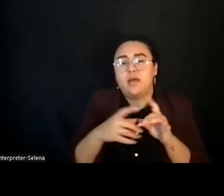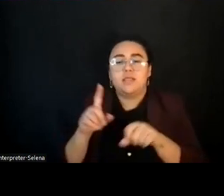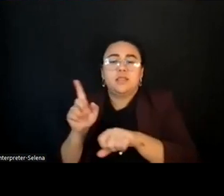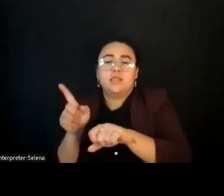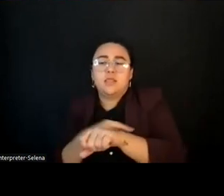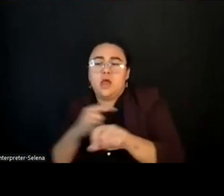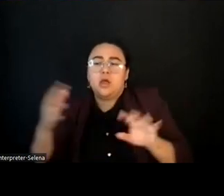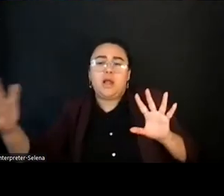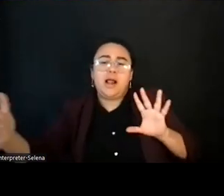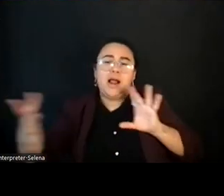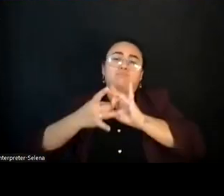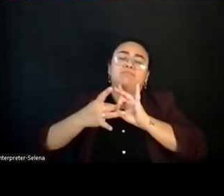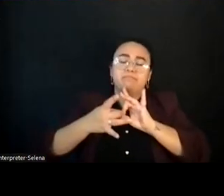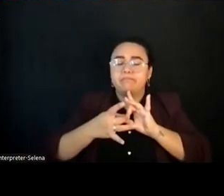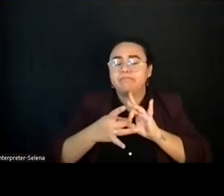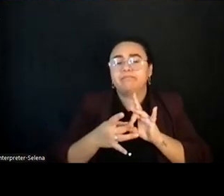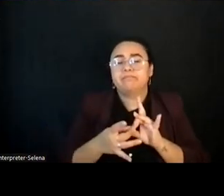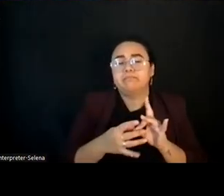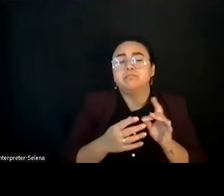money, maybe over something that happened five years ago.